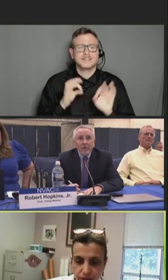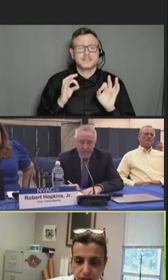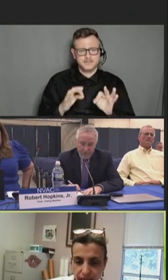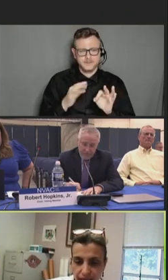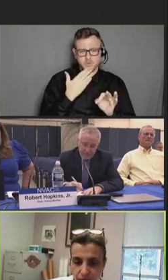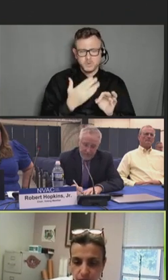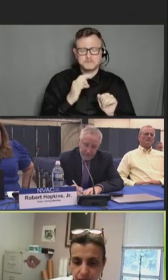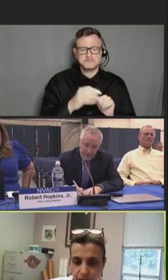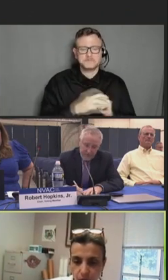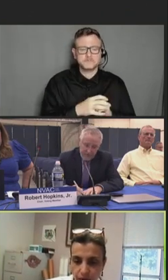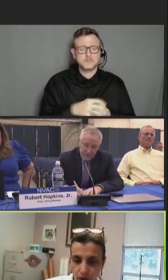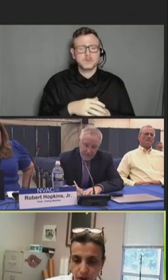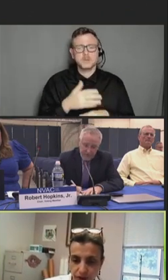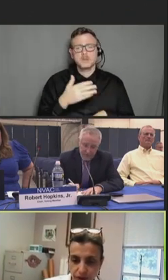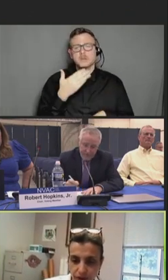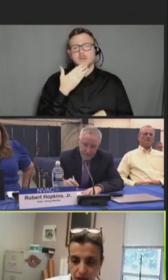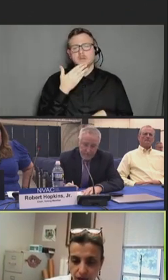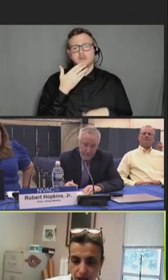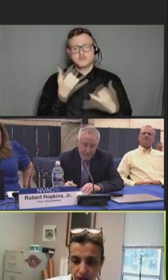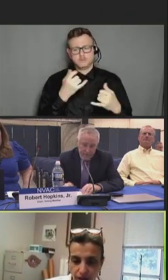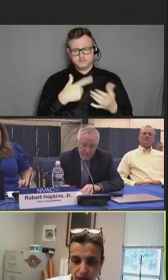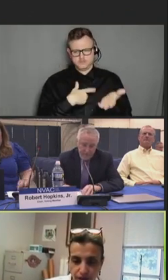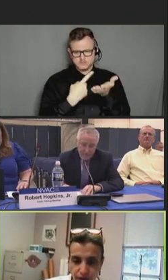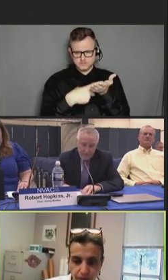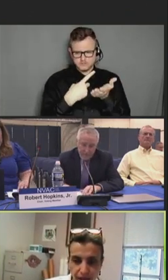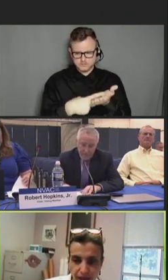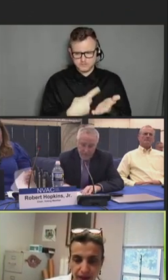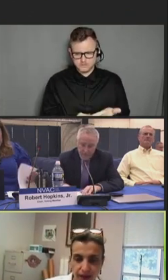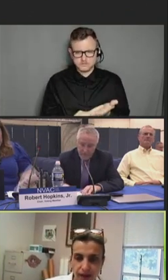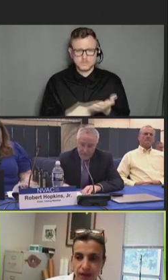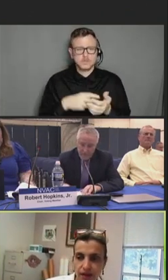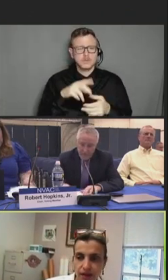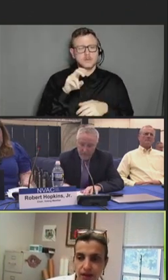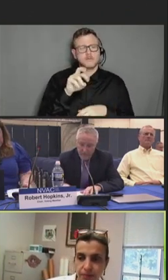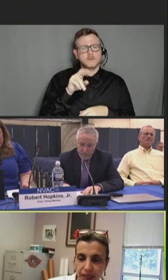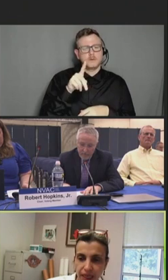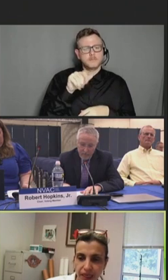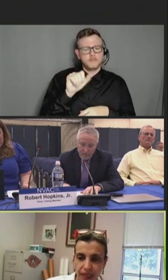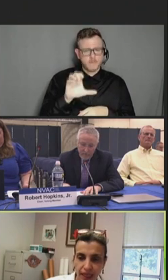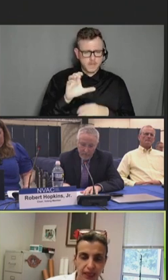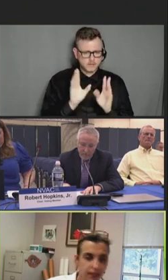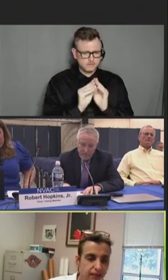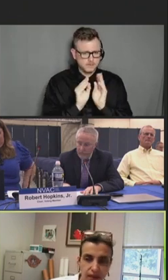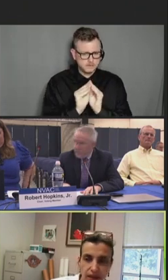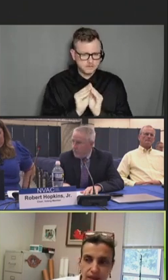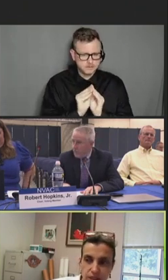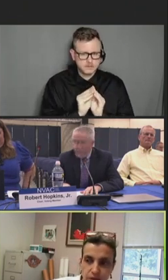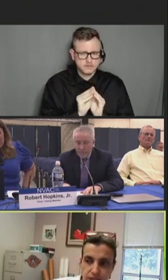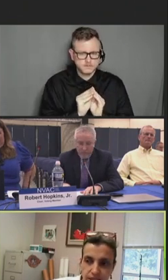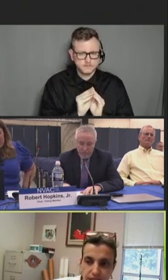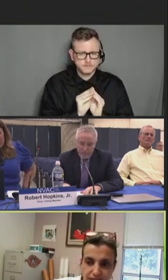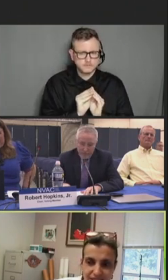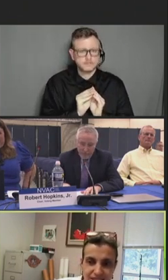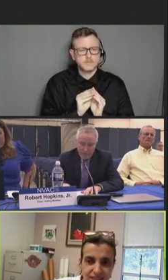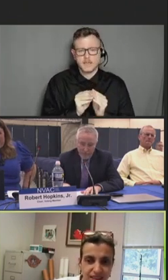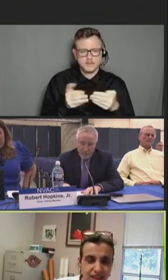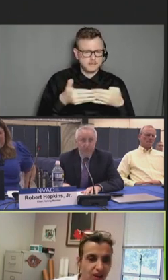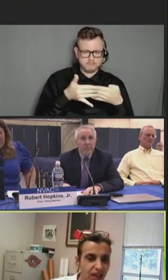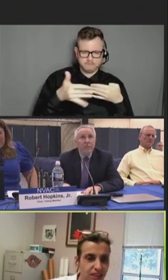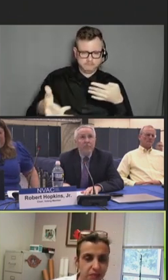Today, I will be going over the VRBPAC meeting and it's proceeding since our last meeting